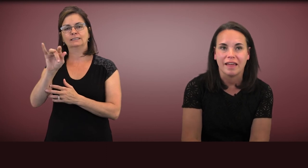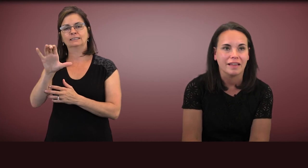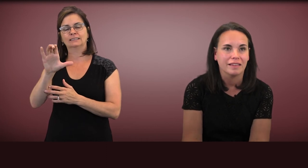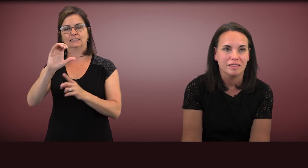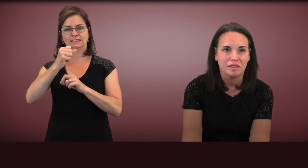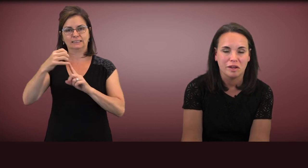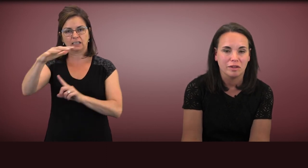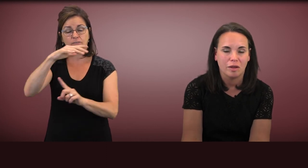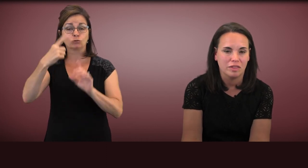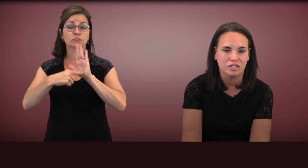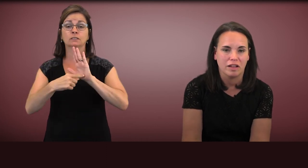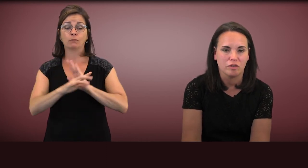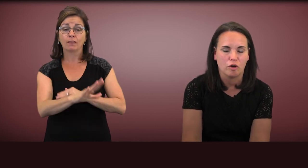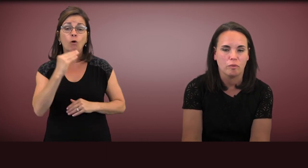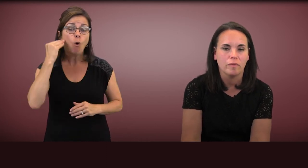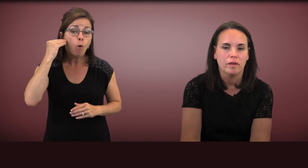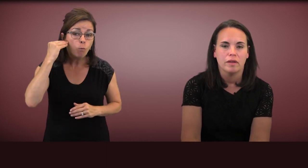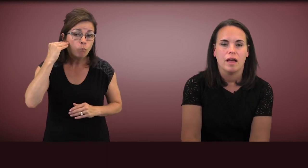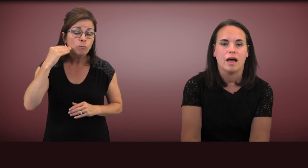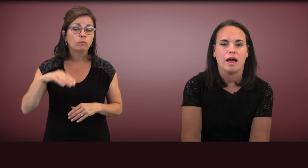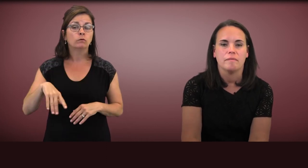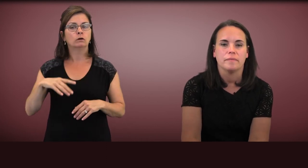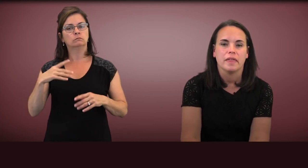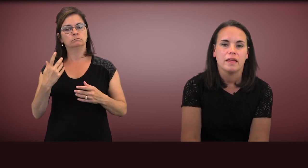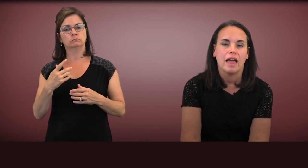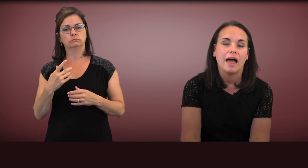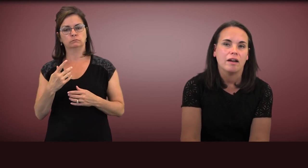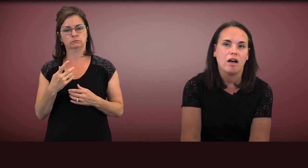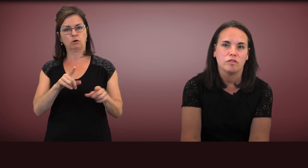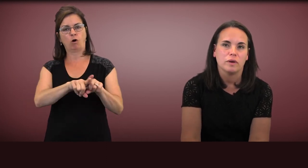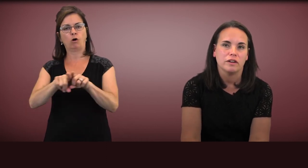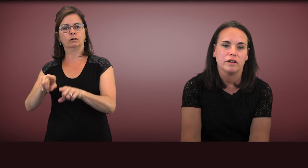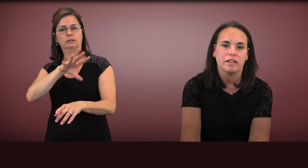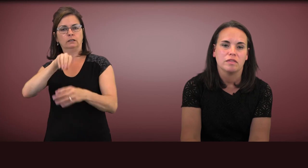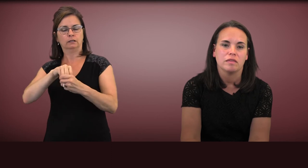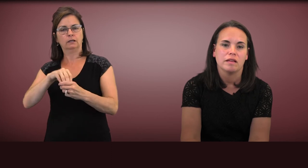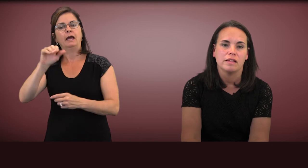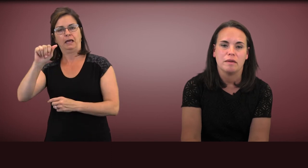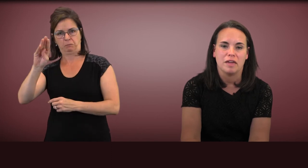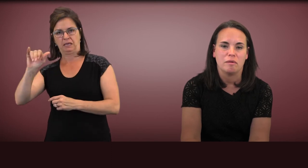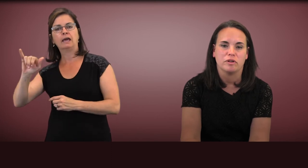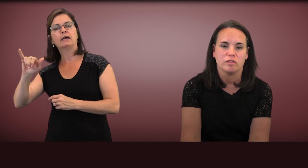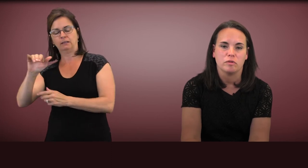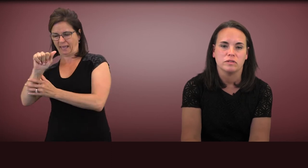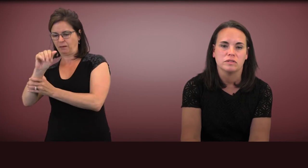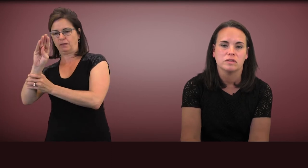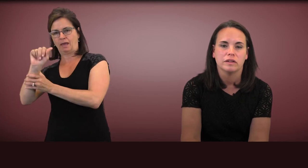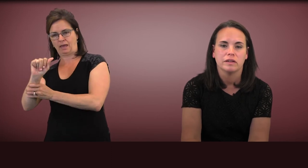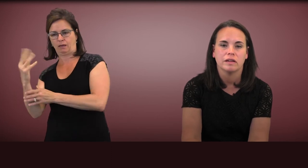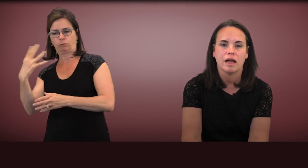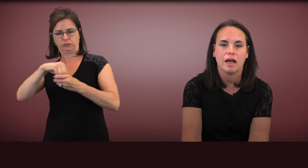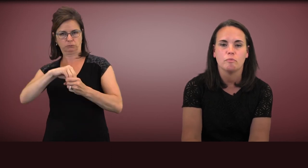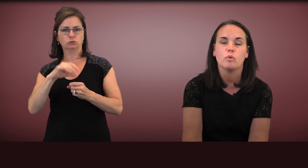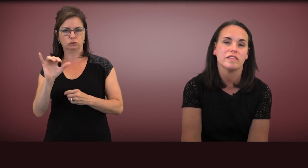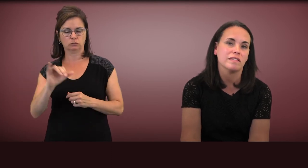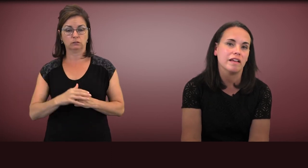like the child's home, and also integrates ABA principles.